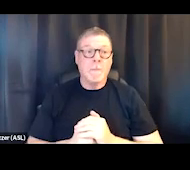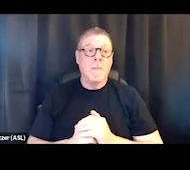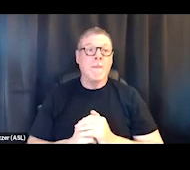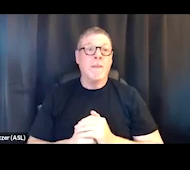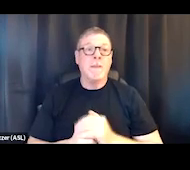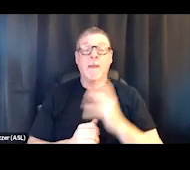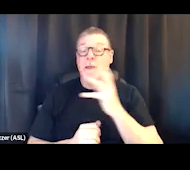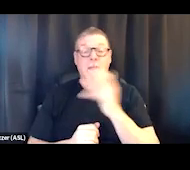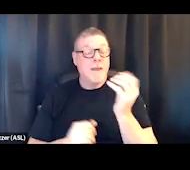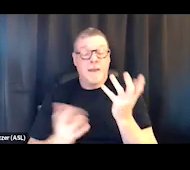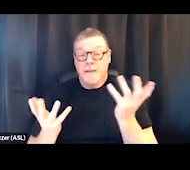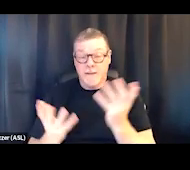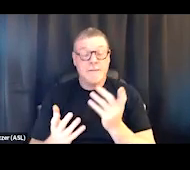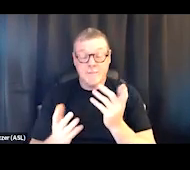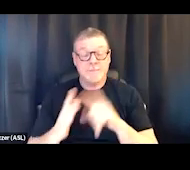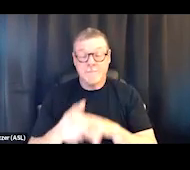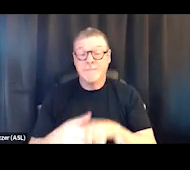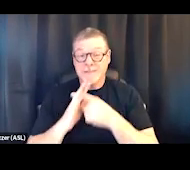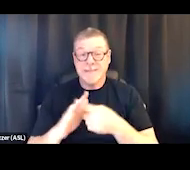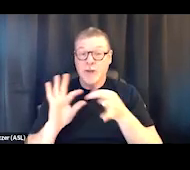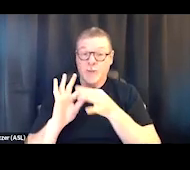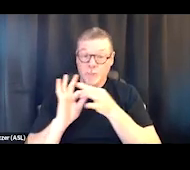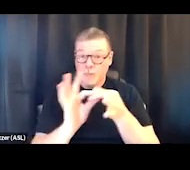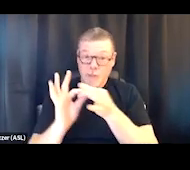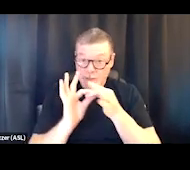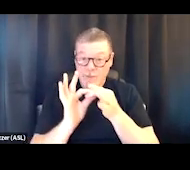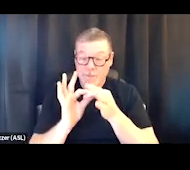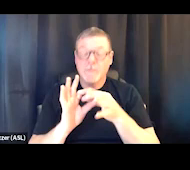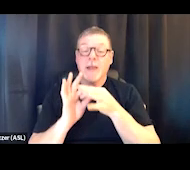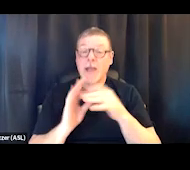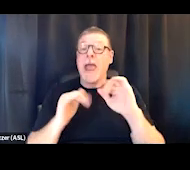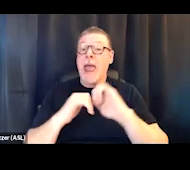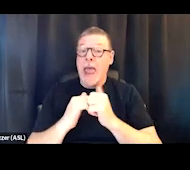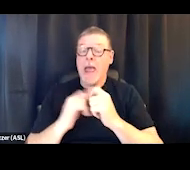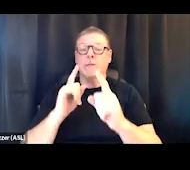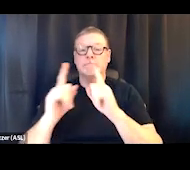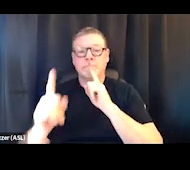you know, starting those relationships, and a relationship is a dialogue and a dance.